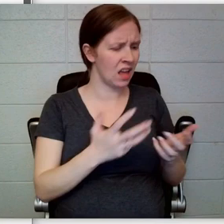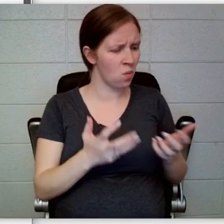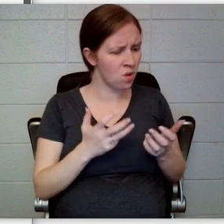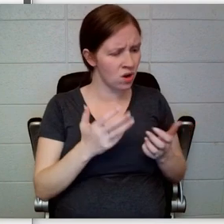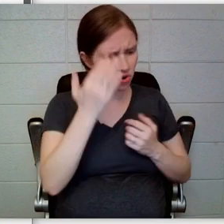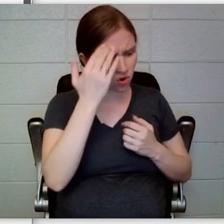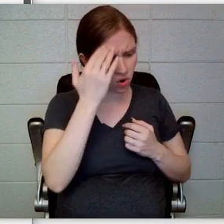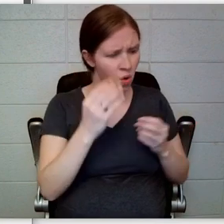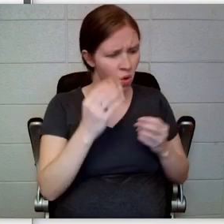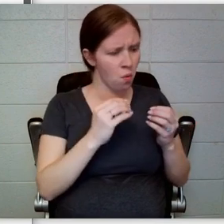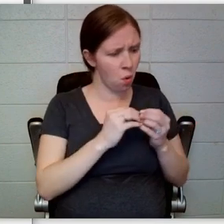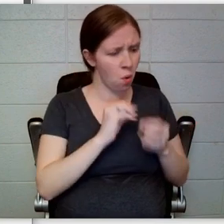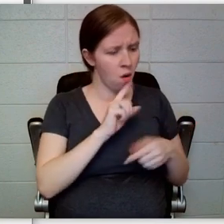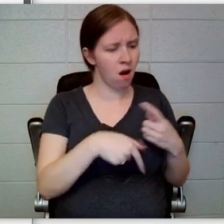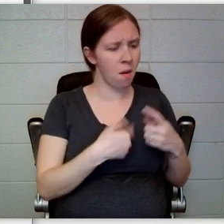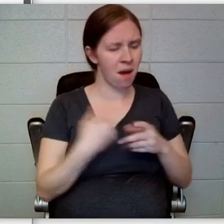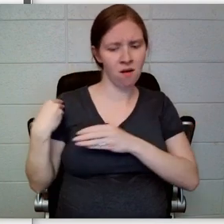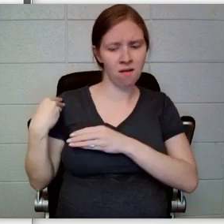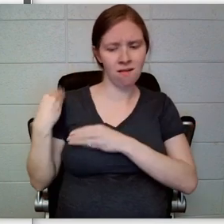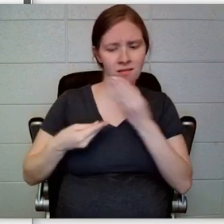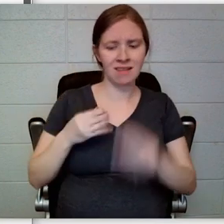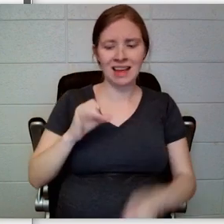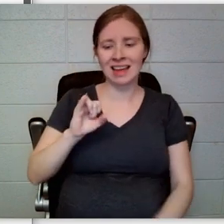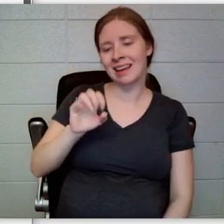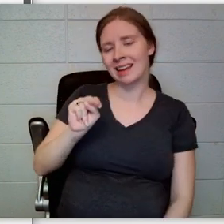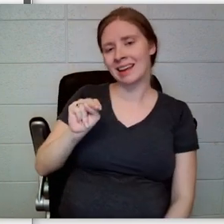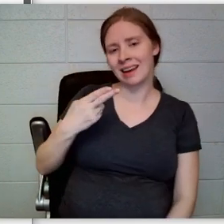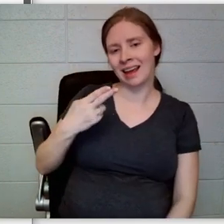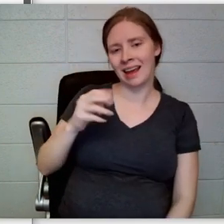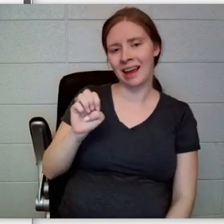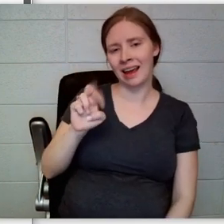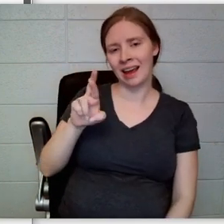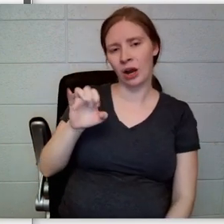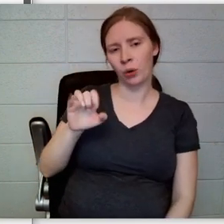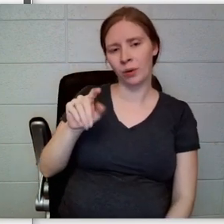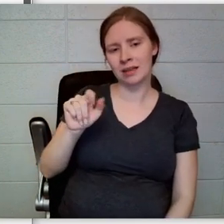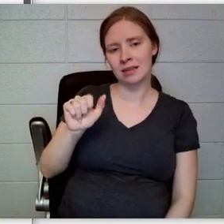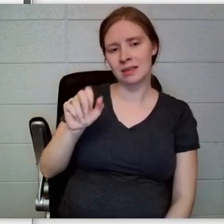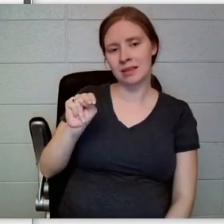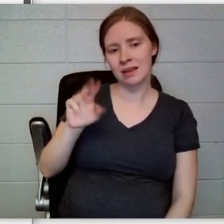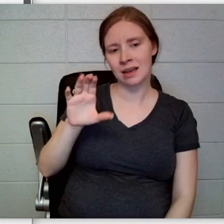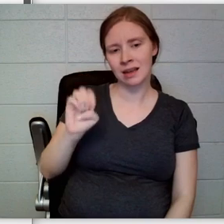law,” Klaus said. “I’ll bet Count Olaf has cooked up some plan to get our money,